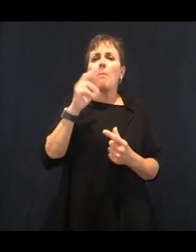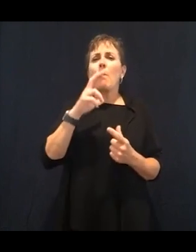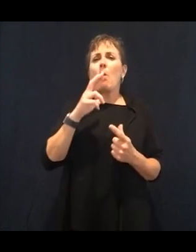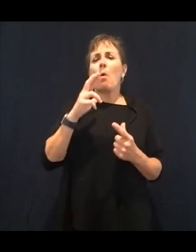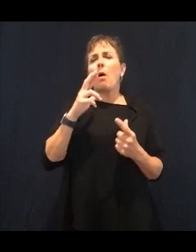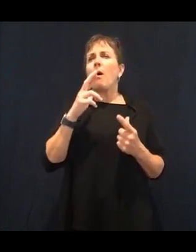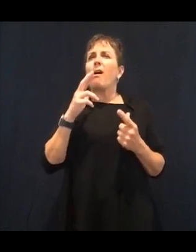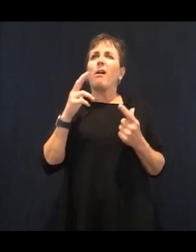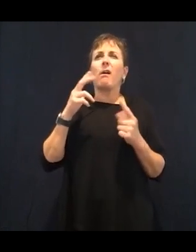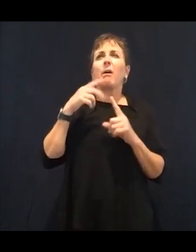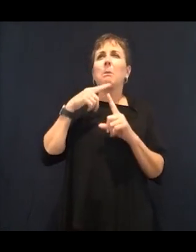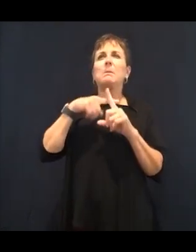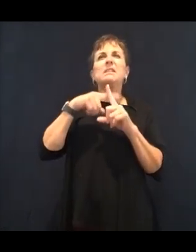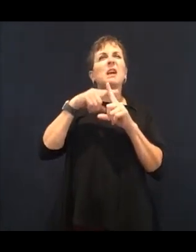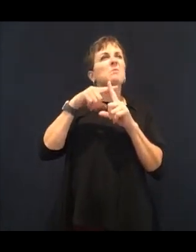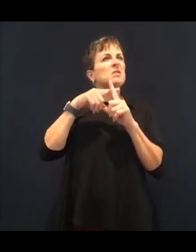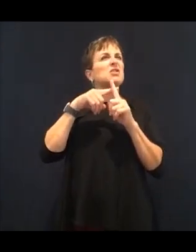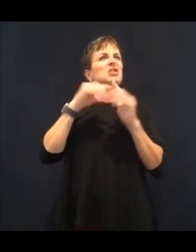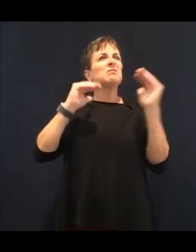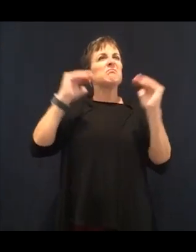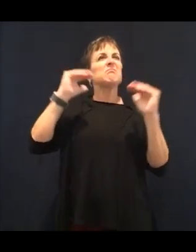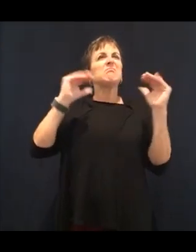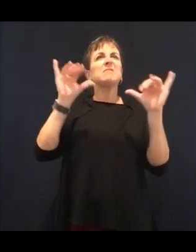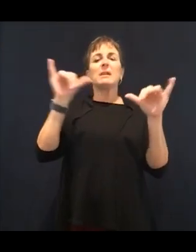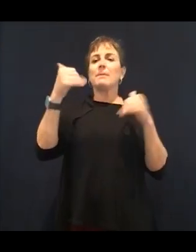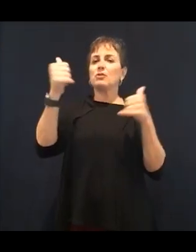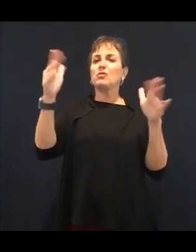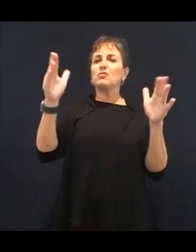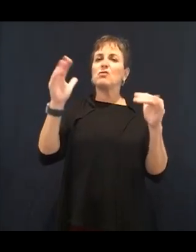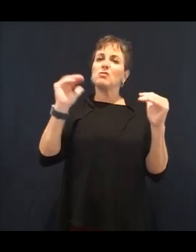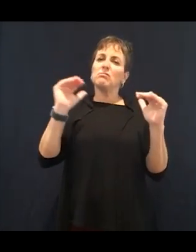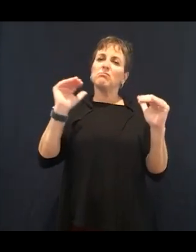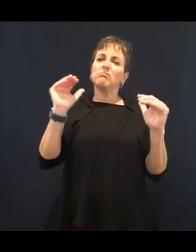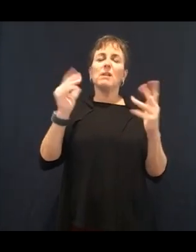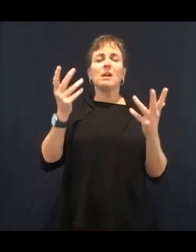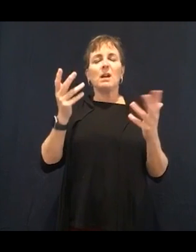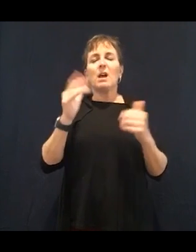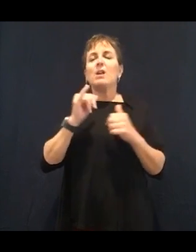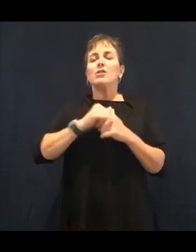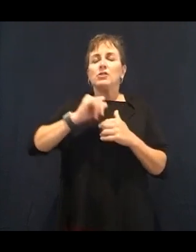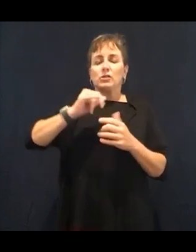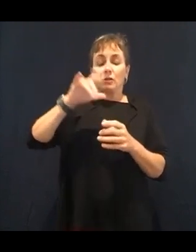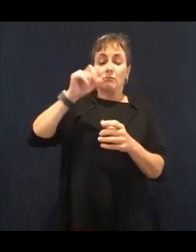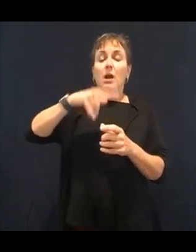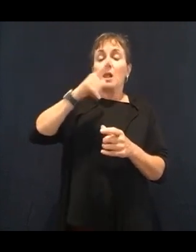our blood sugars. And I'm going to tell you why your blood sugar and your vision